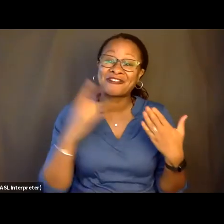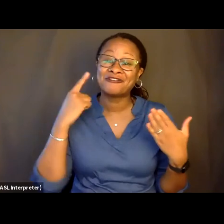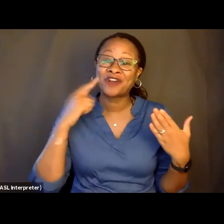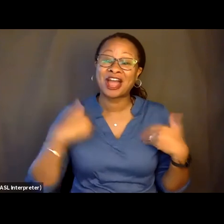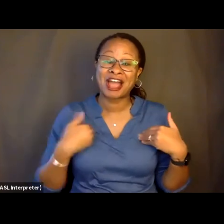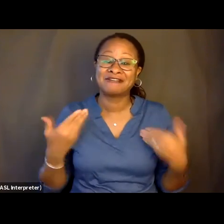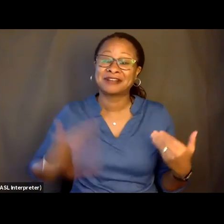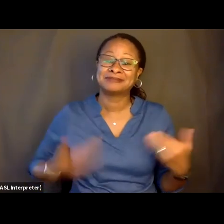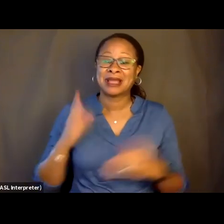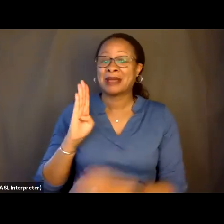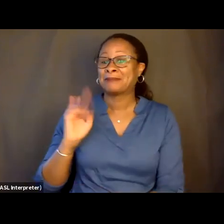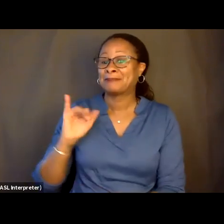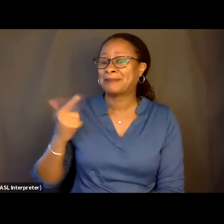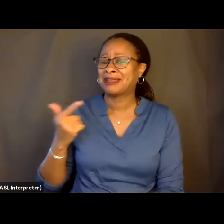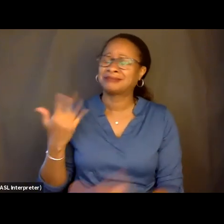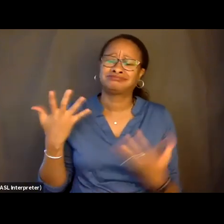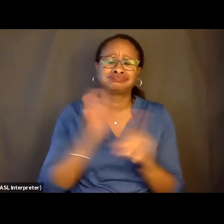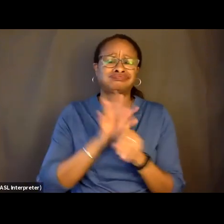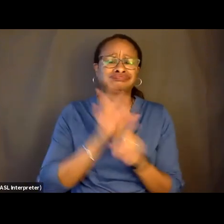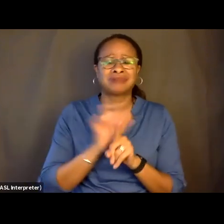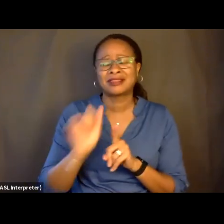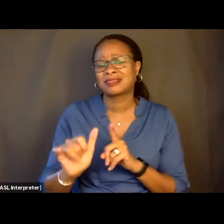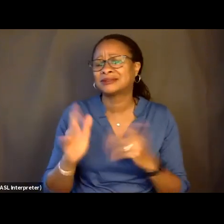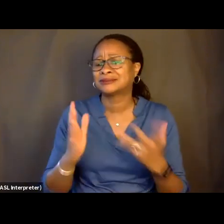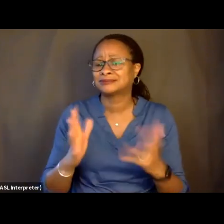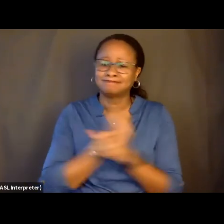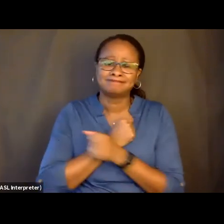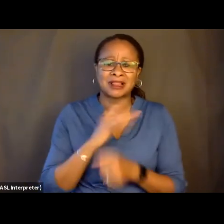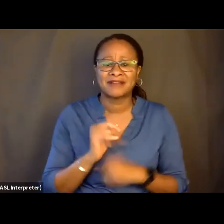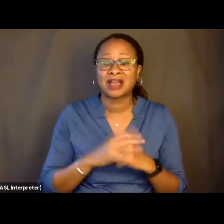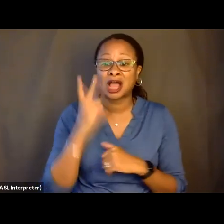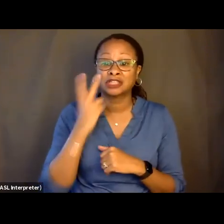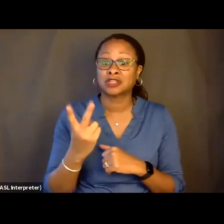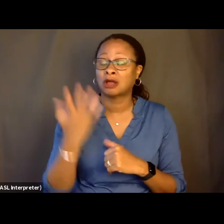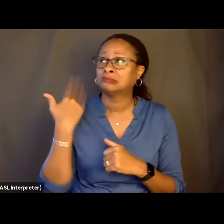I'm a big fan of this movie. I had the great privilege of seeing it back at the Sundance Film Festival.